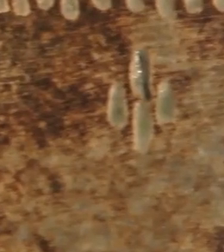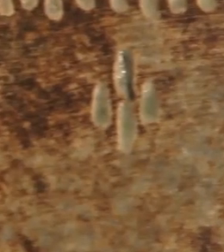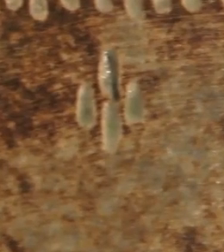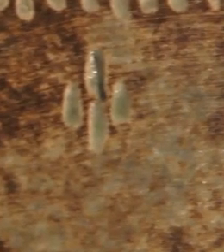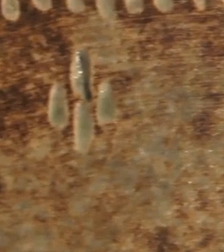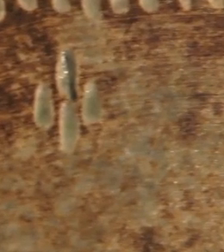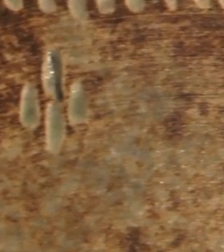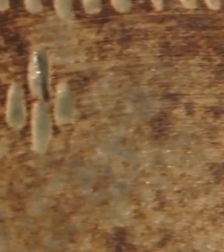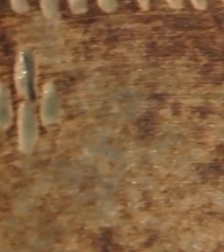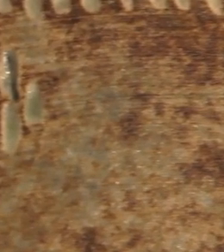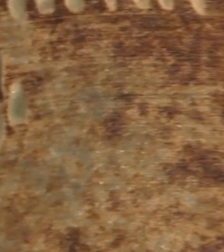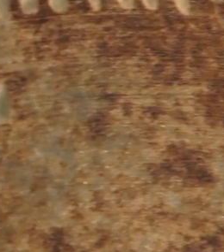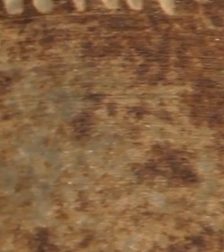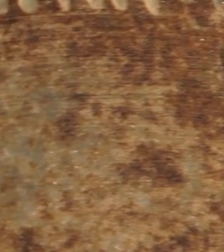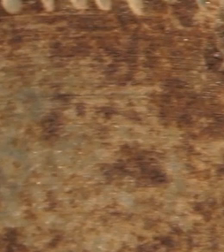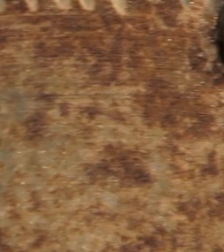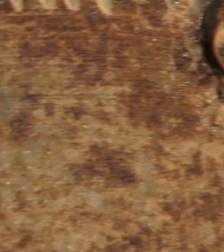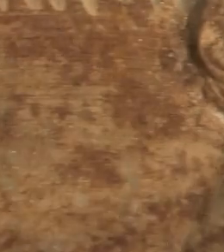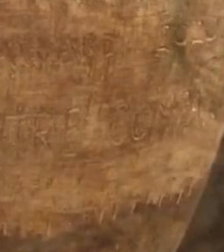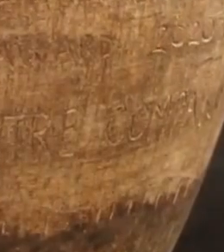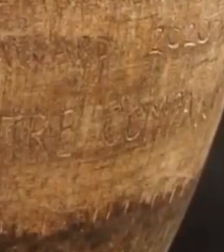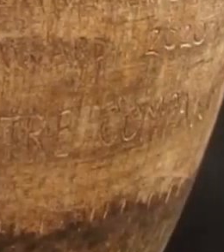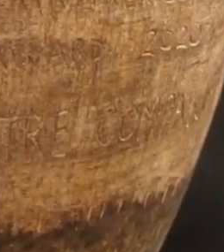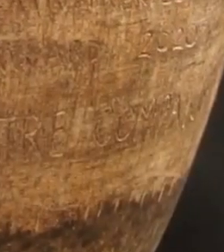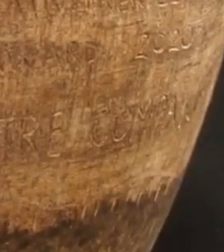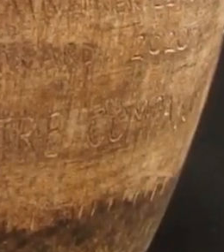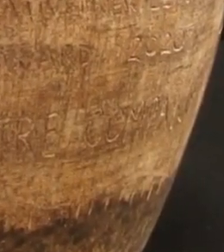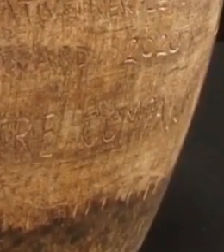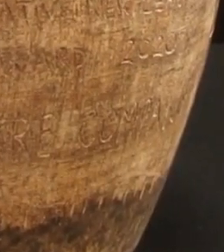Close-up of trophy, ferns unfold and crisscross on an earthy background.